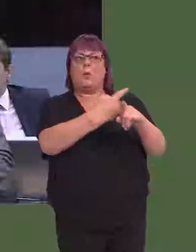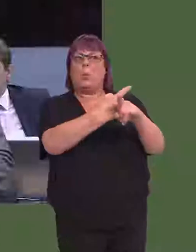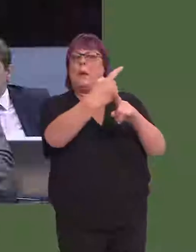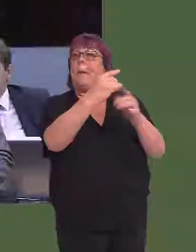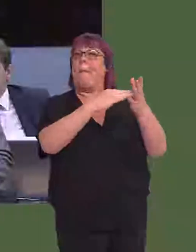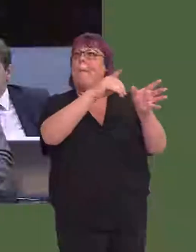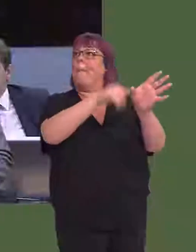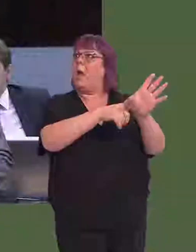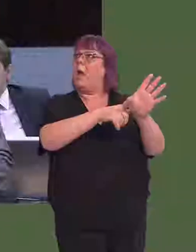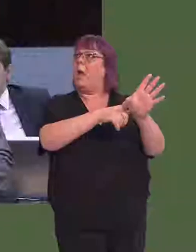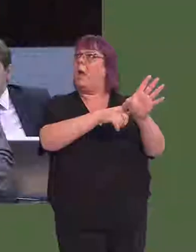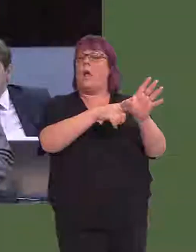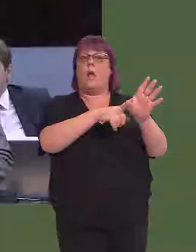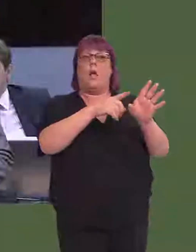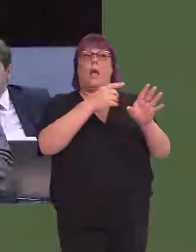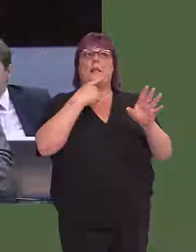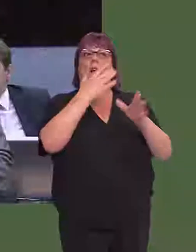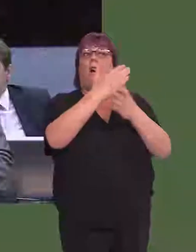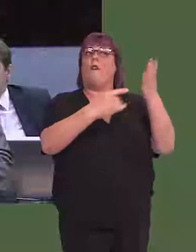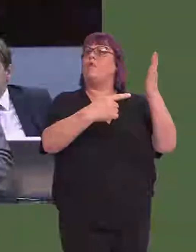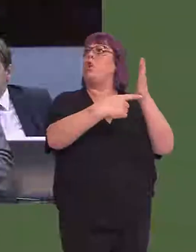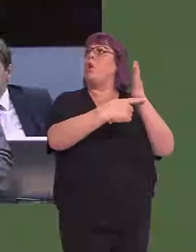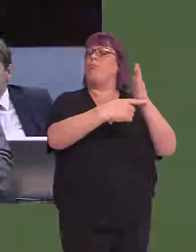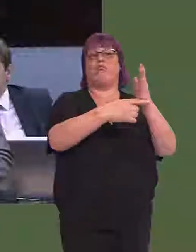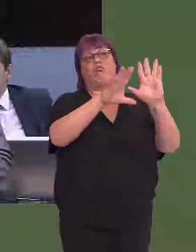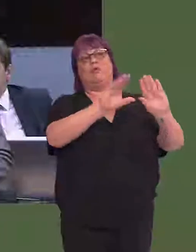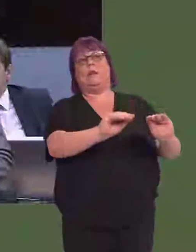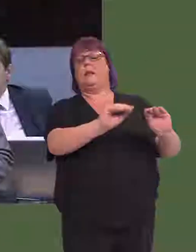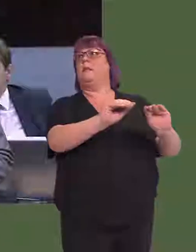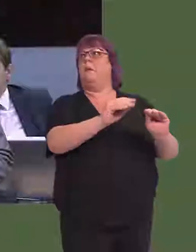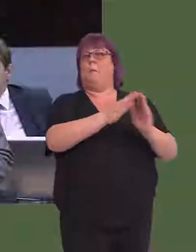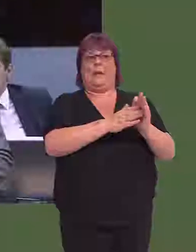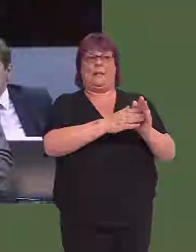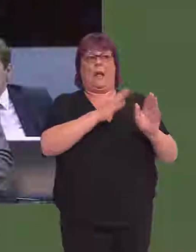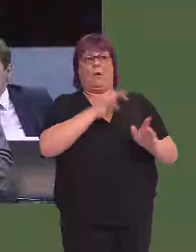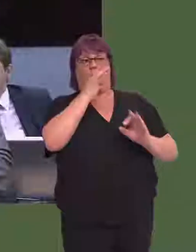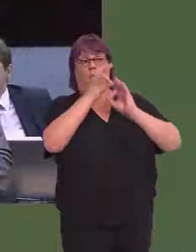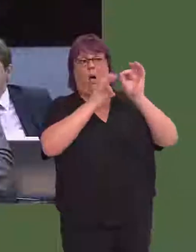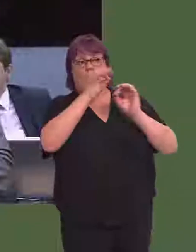in mind that the last week of May is the half-term recess, so that we can question the Cabinet